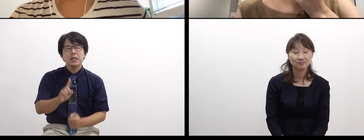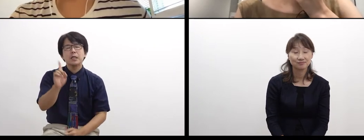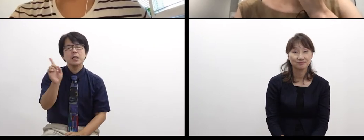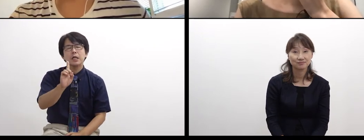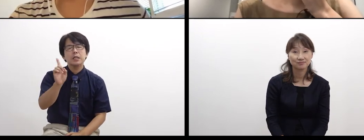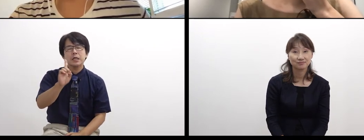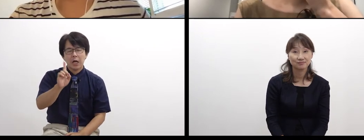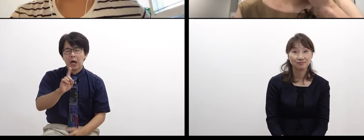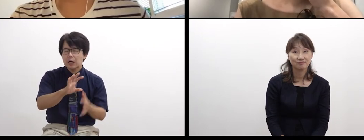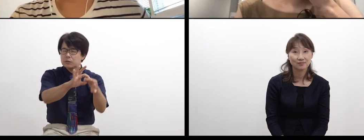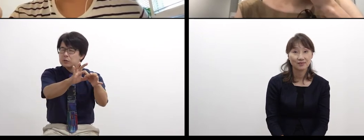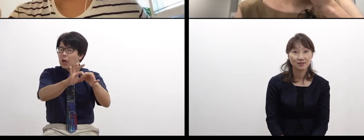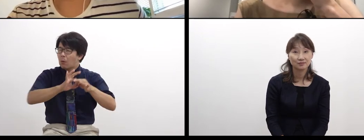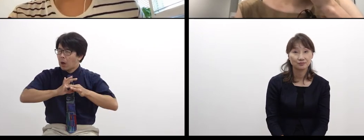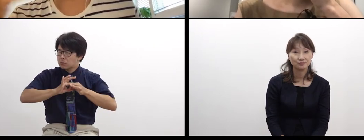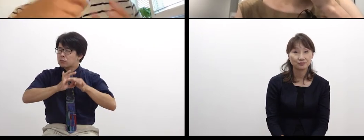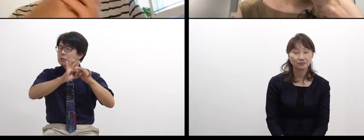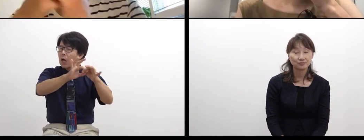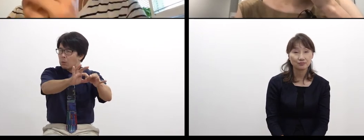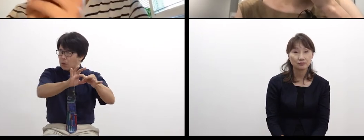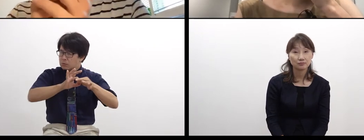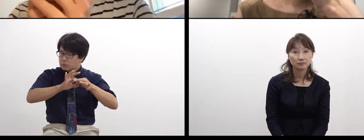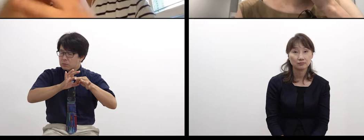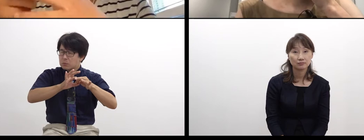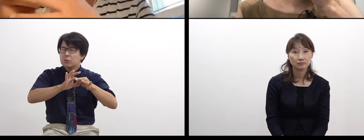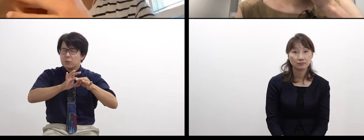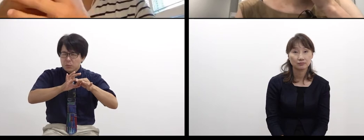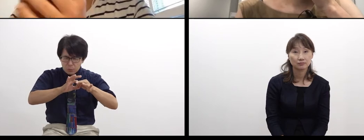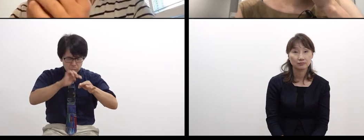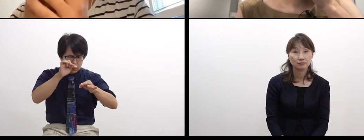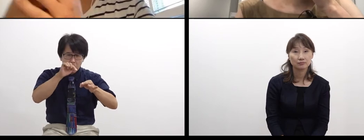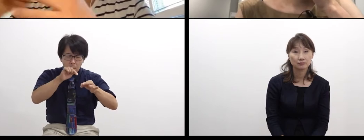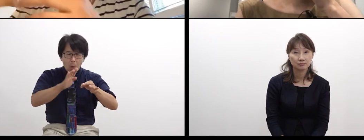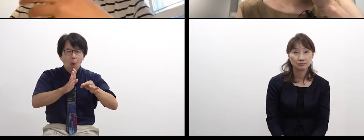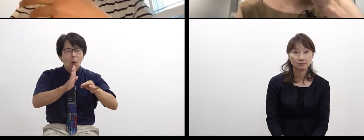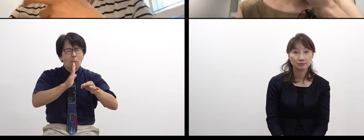When we have communication, we can’t prove